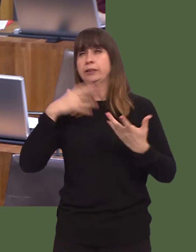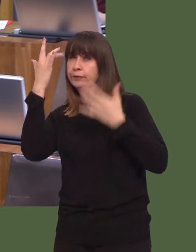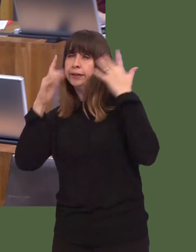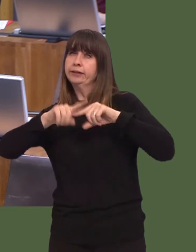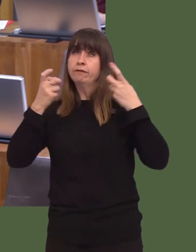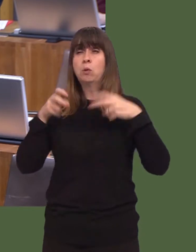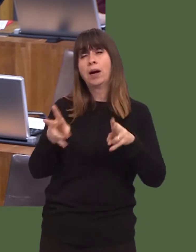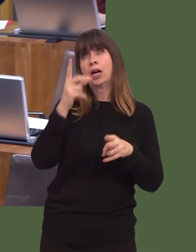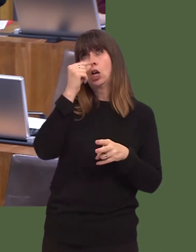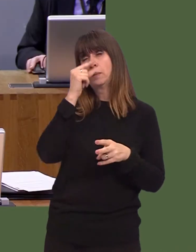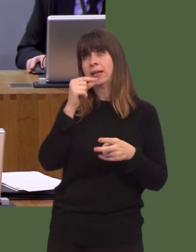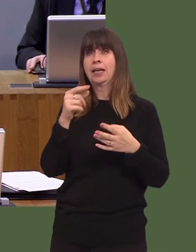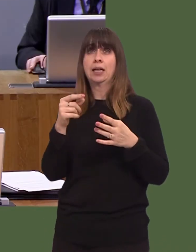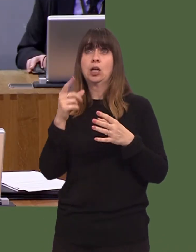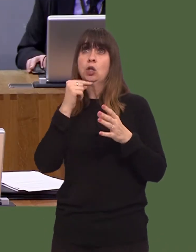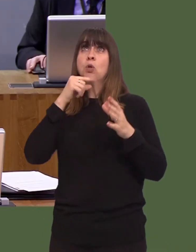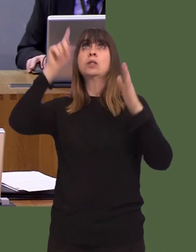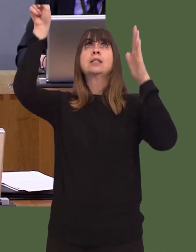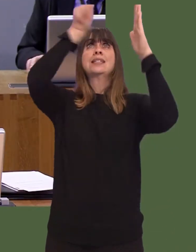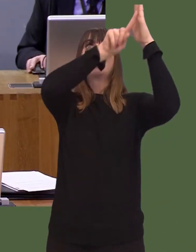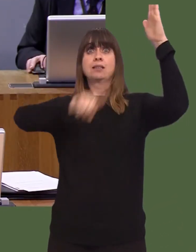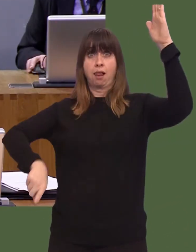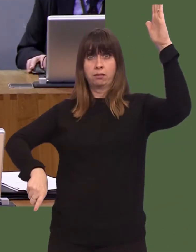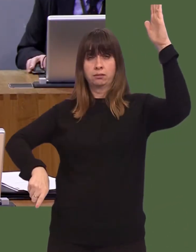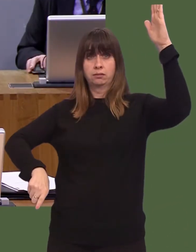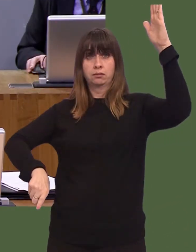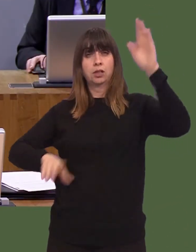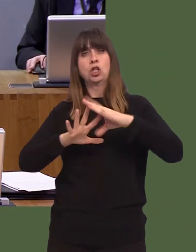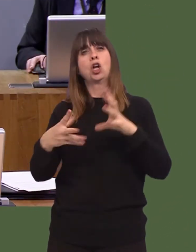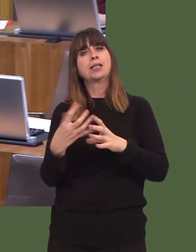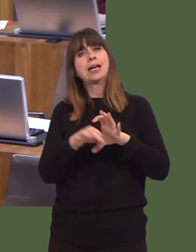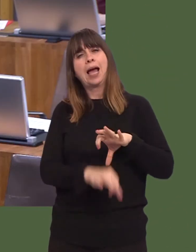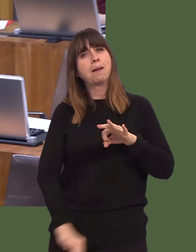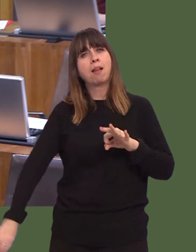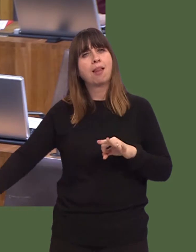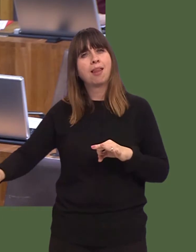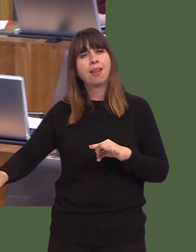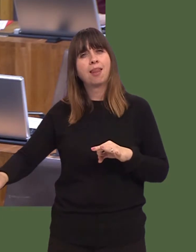example, the use of satellites rather than using the cables. These are issues we are aware of.